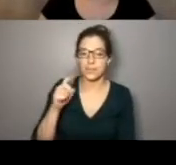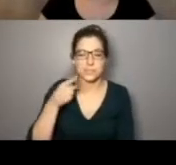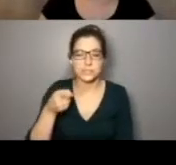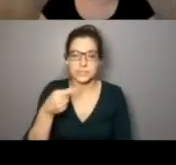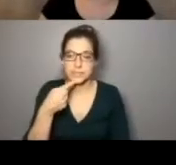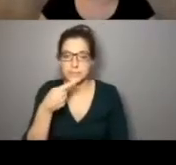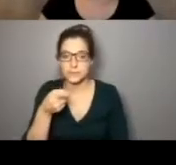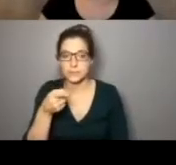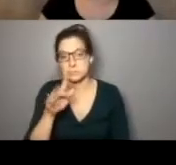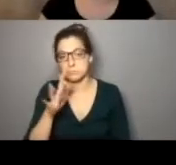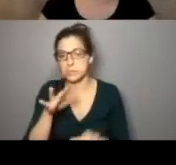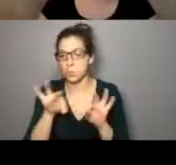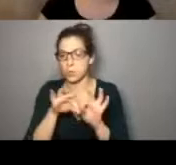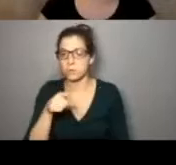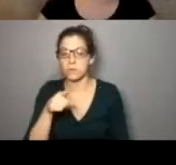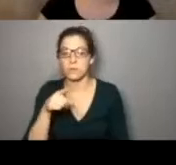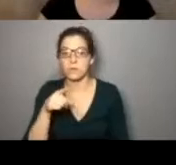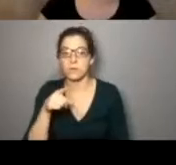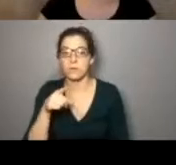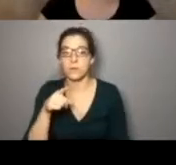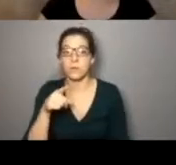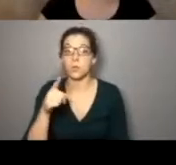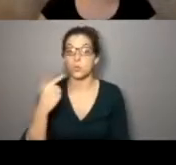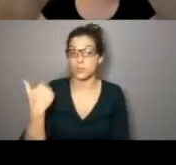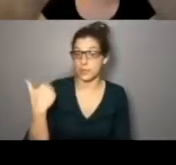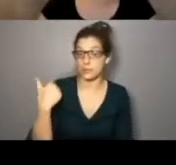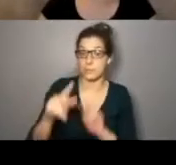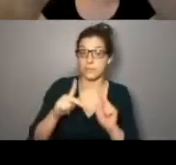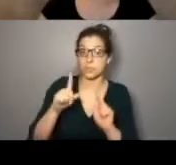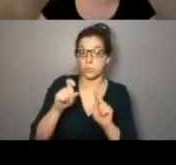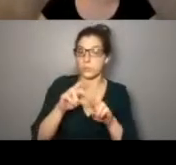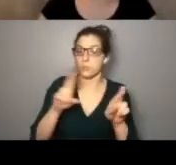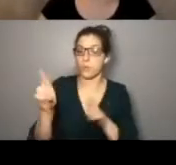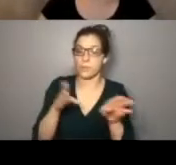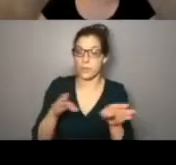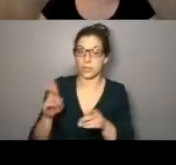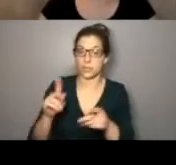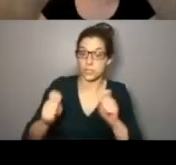is fairly important, that responsible parties should be prepared to